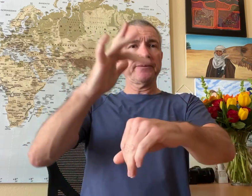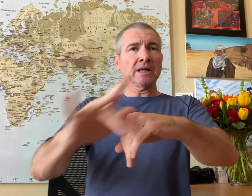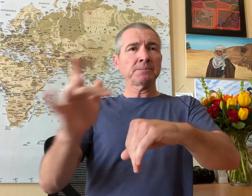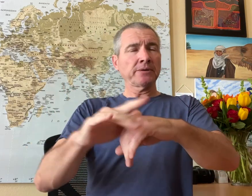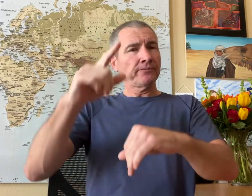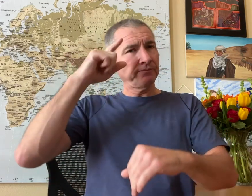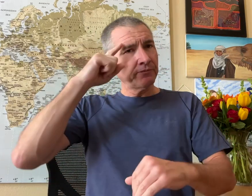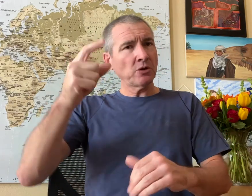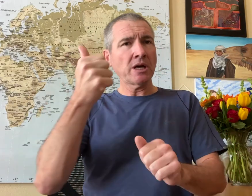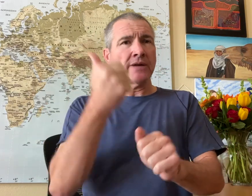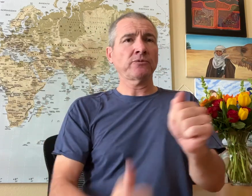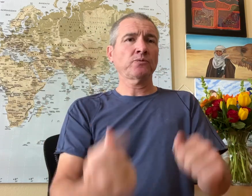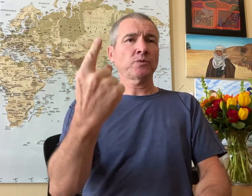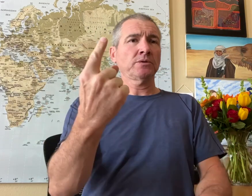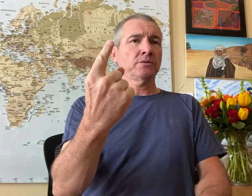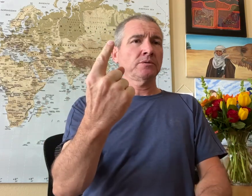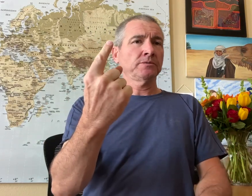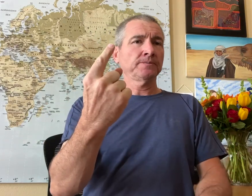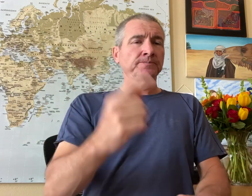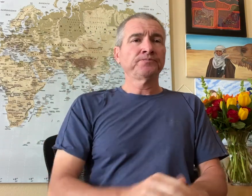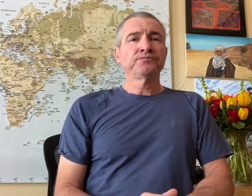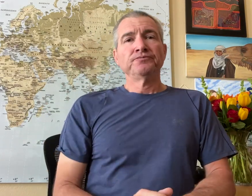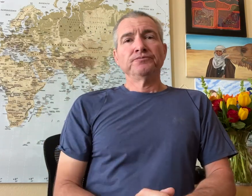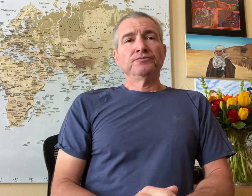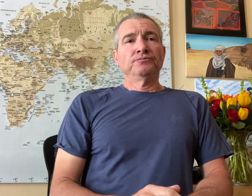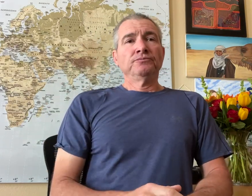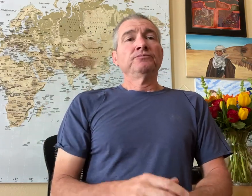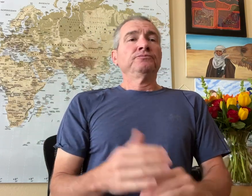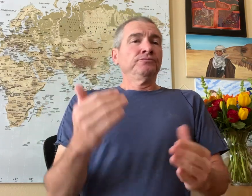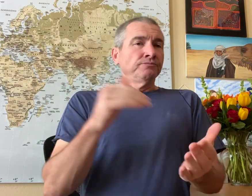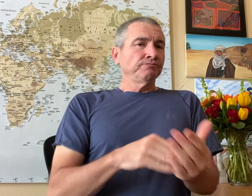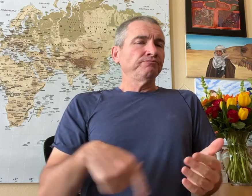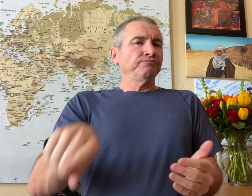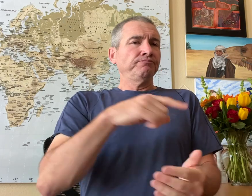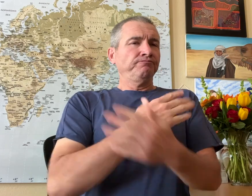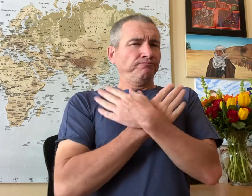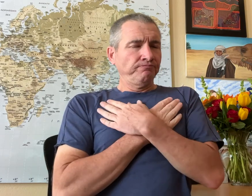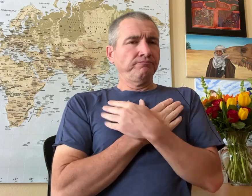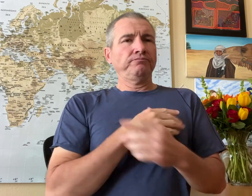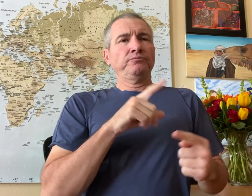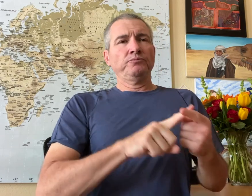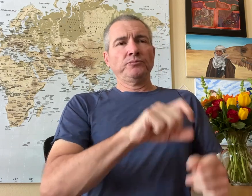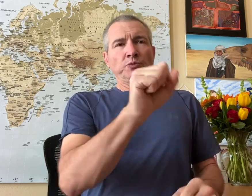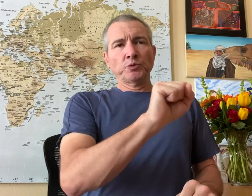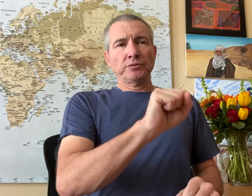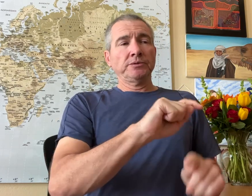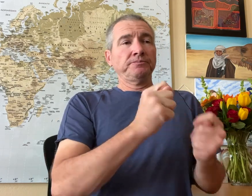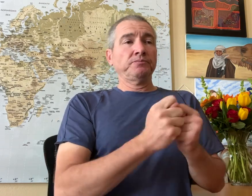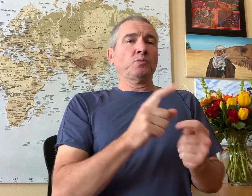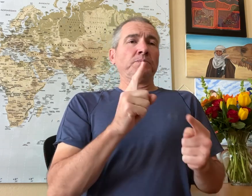are available for everyone. Again, my heart goes out to the Sorenson team